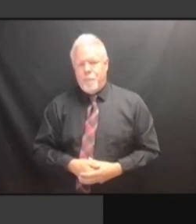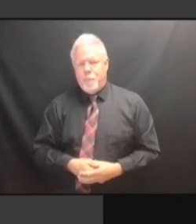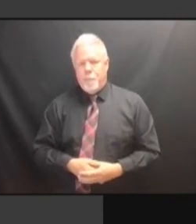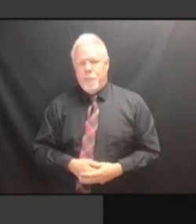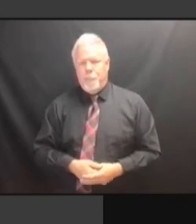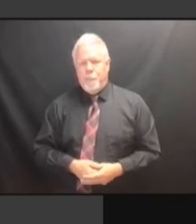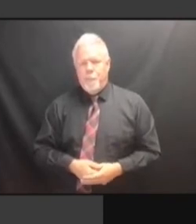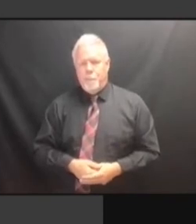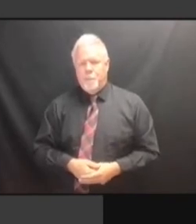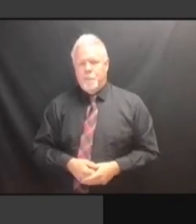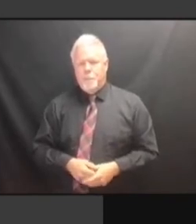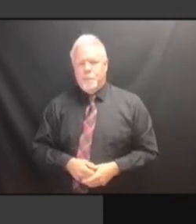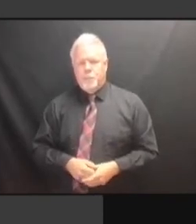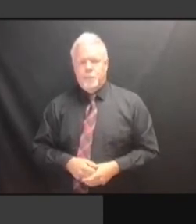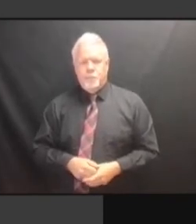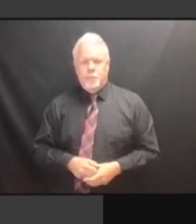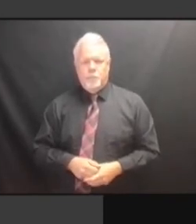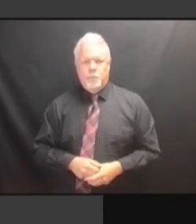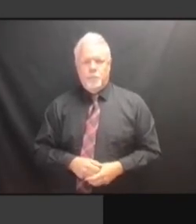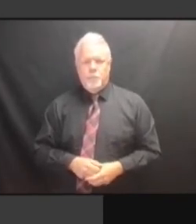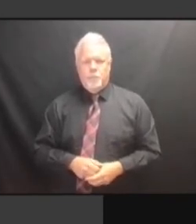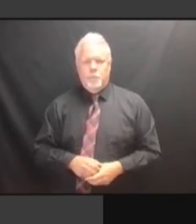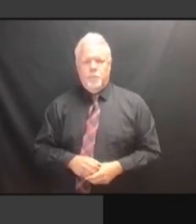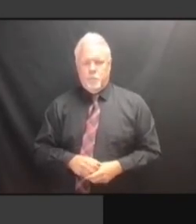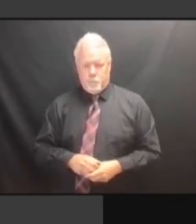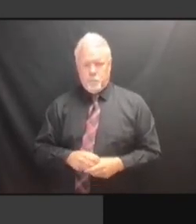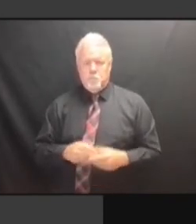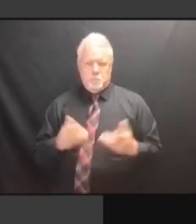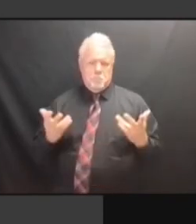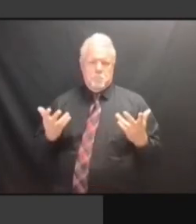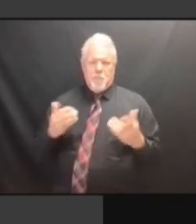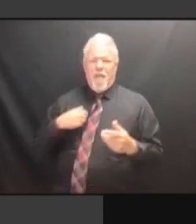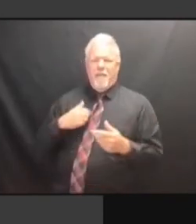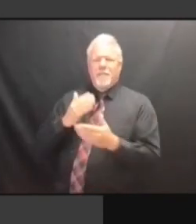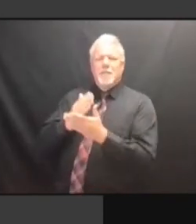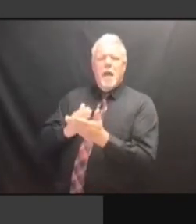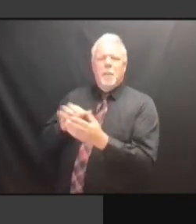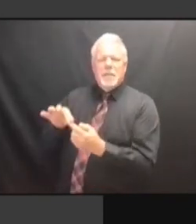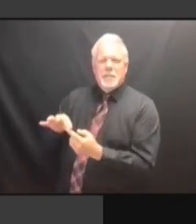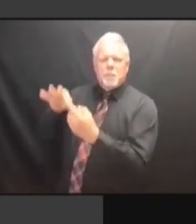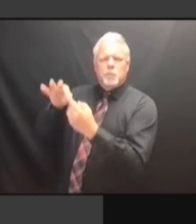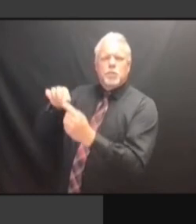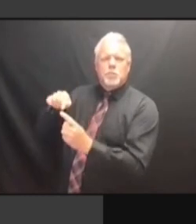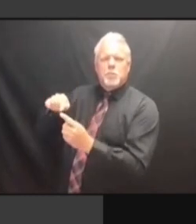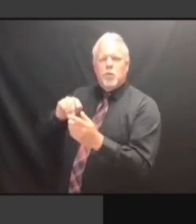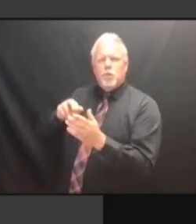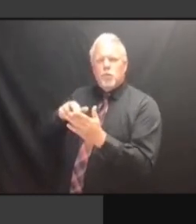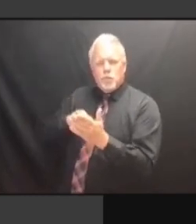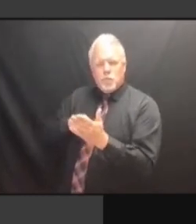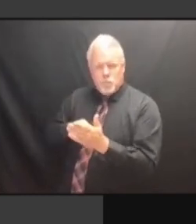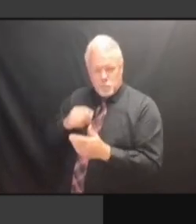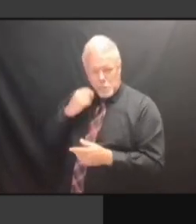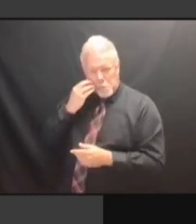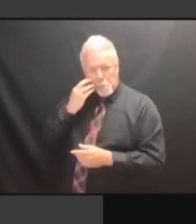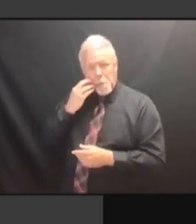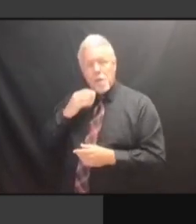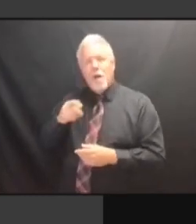THAT MIGHT BE A RED FLAG. >> WHAT IF THEY HAVE IT THAT MIGHT BE A RED FLAG. >> WHAT IF THEY HAVE IT SENT THAT MIGHT BE A RED FLAG. >> WHAT IF THEY HAVE IT SENT TO WHAT IF THEY HAVE IT SENT TO WHAT IF THEY HAVE IT SENT TO THEIR WHAT IF THEY HAVE IT SENT TO THEIR HOME WHAT IF THEY HAVE IT SENT TO THEIR HOME ADDRESS WHAT IF THEY HAVE IT SENT TO THEIR HOME ADDRESS AND WHAT IF THEY HAVE IT SENT TO THEIR HOME ADDRESS AND A THEIR HOME ADDRESS AND A THEIR HOME ADDRESS AND A RELATIVE THEIR HOME ADDRESS AND A RELATIVE TRANSPORTS THEIR HOME ADDRESS AND A RELATIVE TRANSPORTS IT THEIR HOME ADDRESS AND A RELATIVE TRANSPORTS IT TO THEIR HOME ADDRESS AND A RELATIVE TRANSPORTS IT TO THE RELATIVE TRANSPORTS IT TO THE RELATIVE TRANSPORTS IT TO THE PRISON RELATIVE TRANSPORTS IT TO THE PRISON FOR RELATIVE TRANSPORTS IT TO THE PRISON FOR THEM? PRISON FOR THEM?